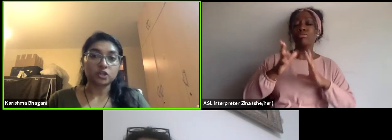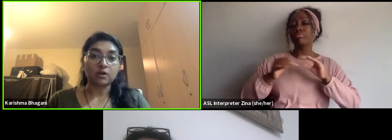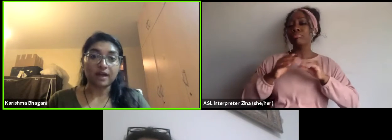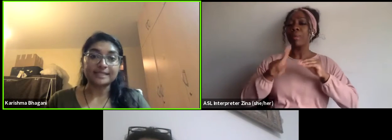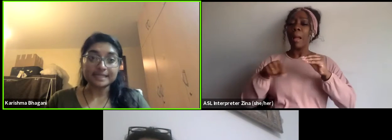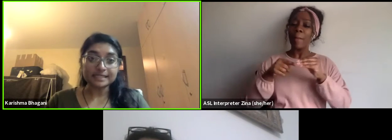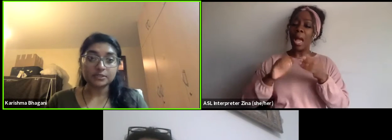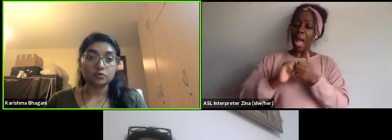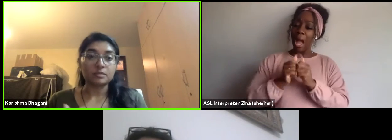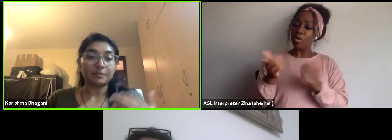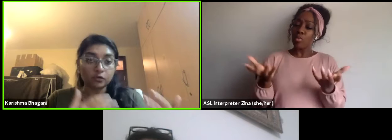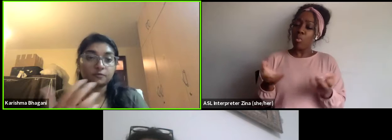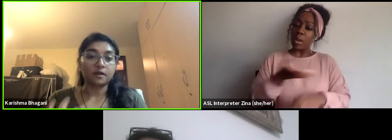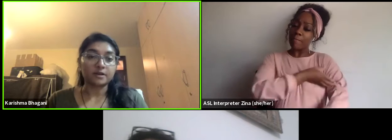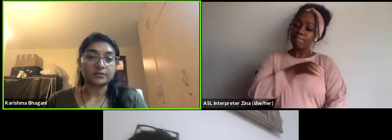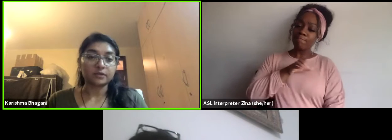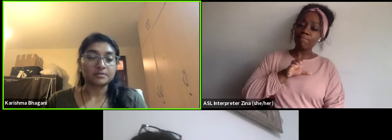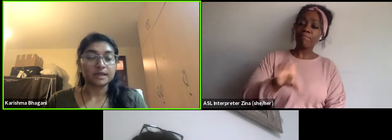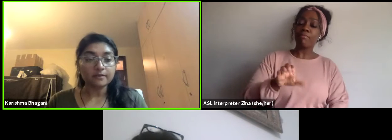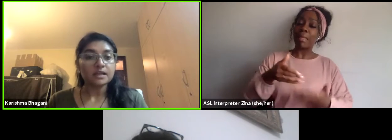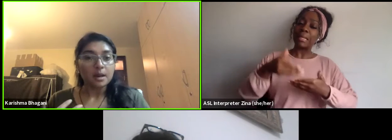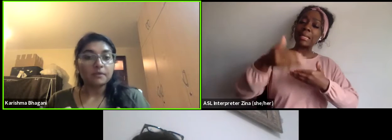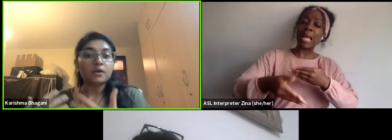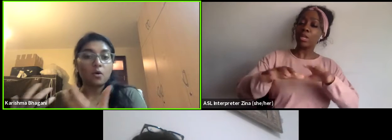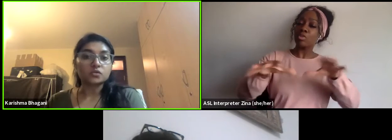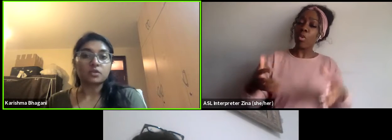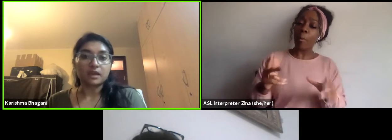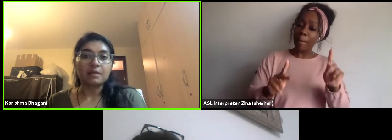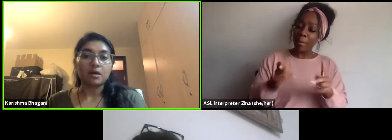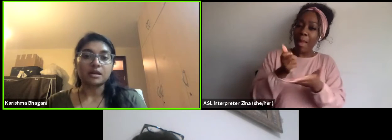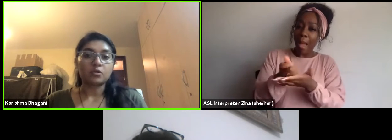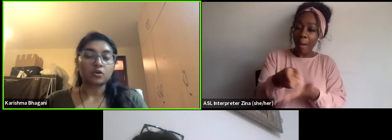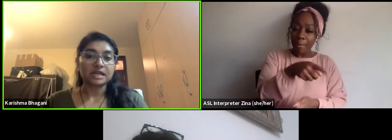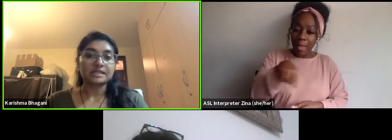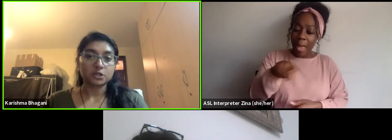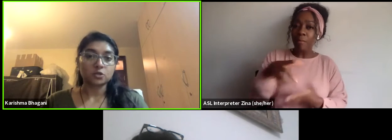of artists to be able to fundraise for themselves but then also thinking about democratization